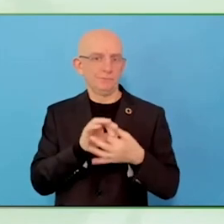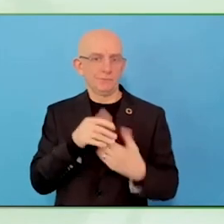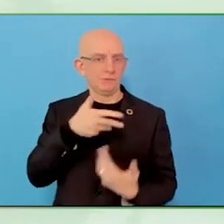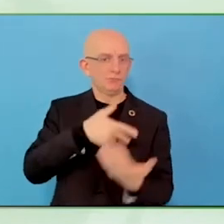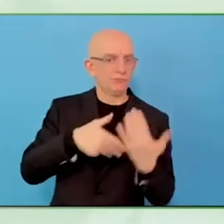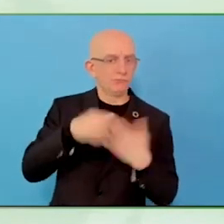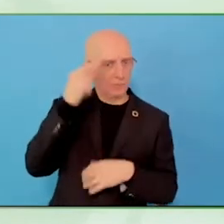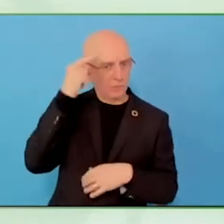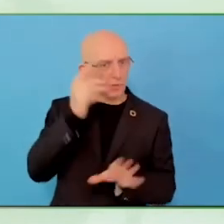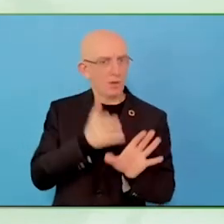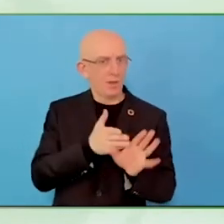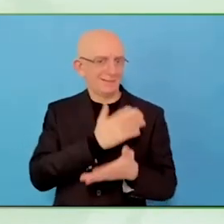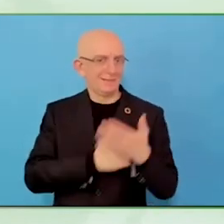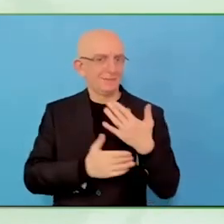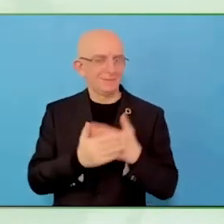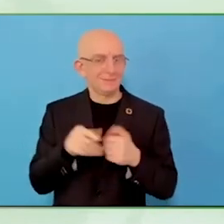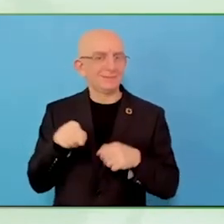So we have a lot of peer support work.